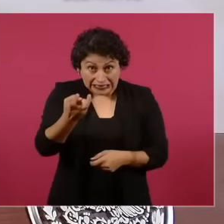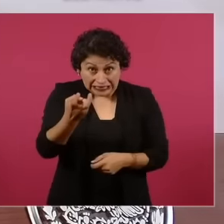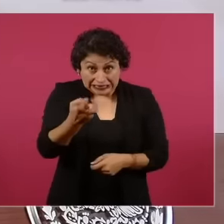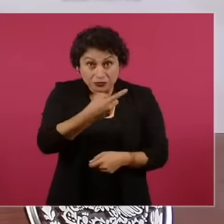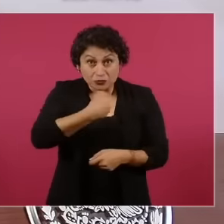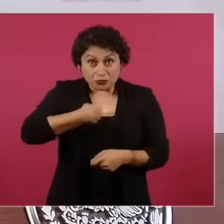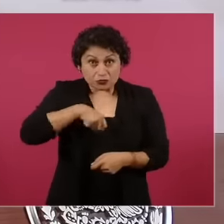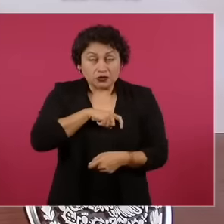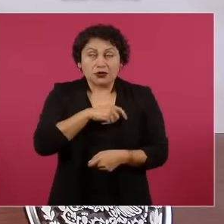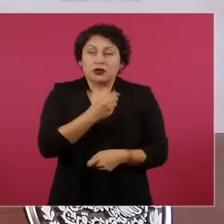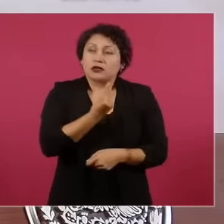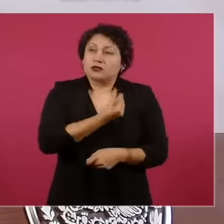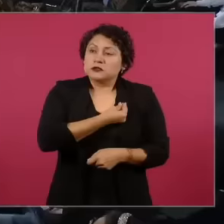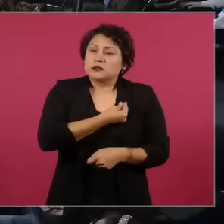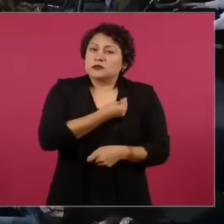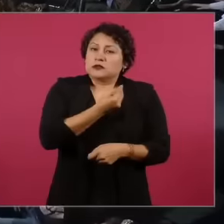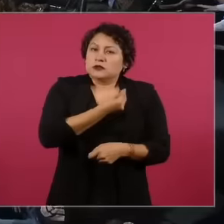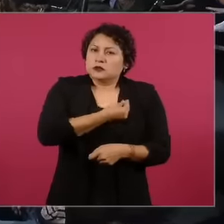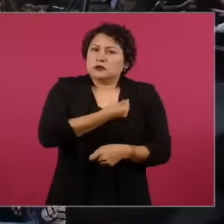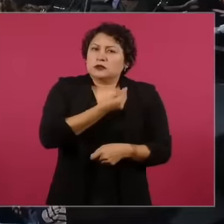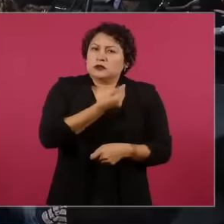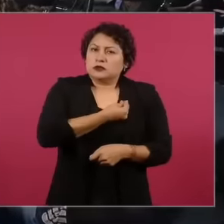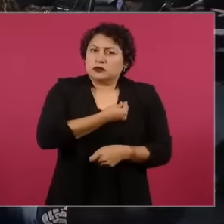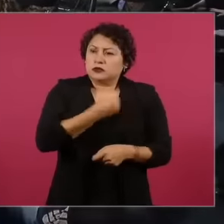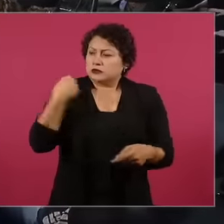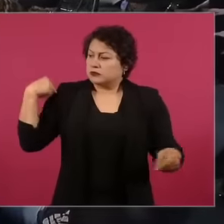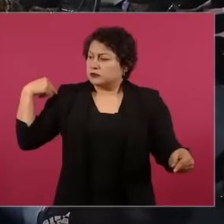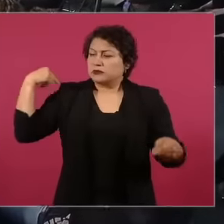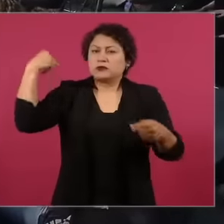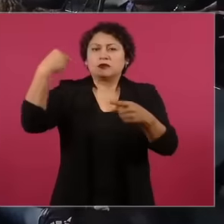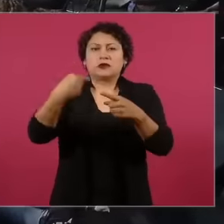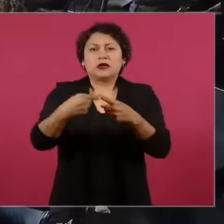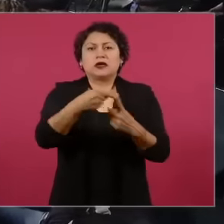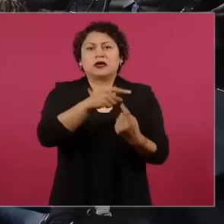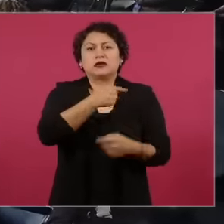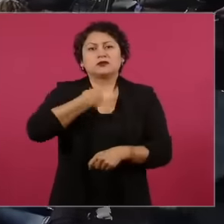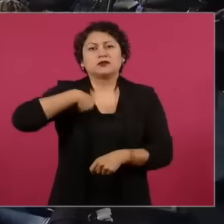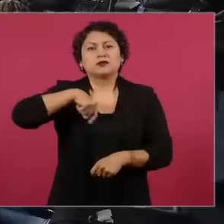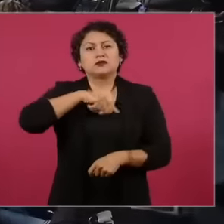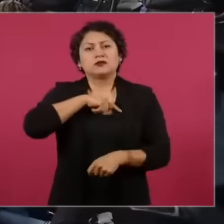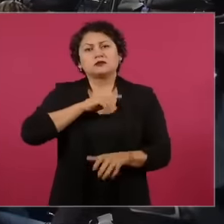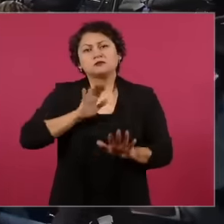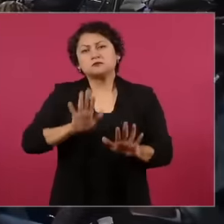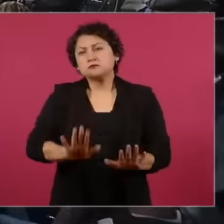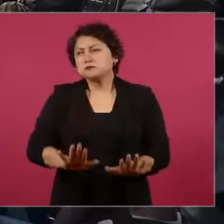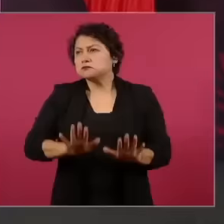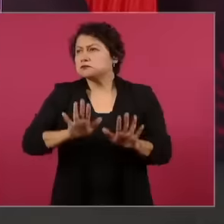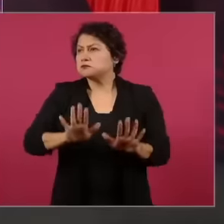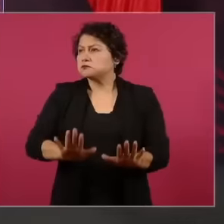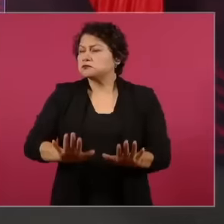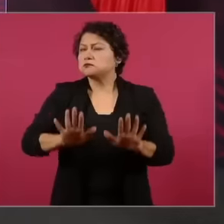we have overcome, is repeated in other